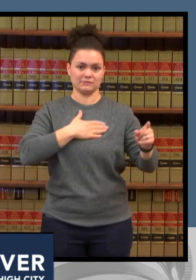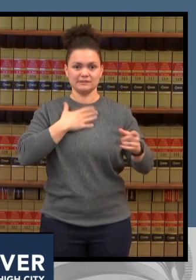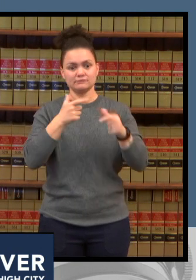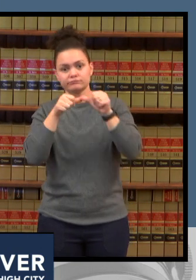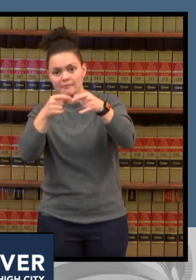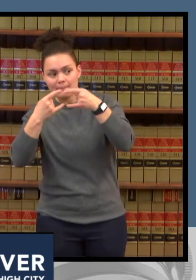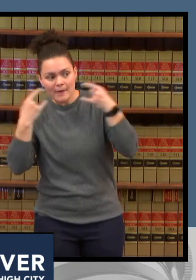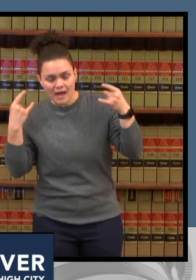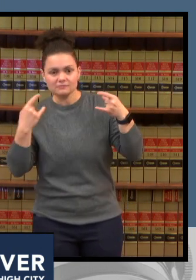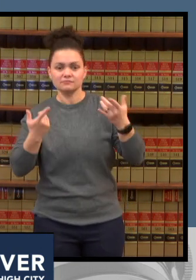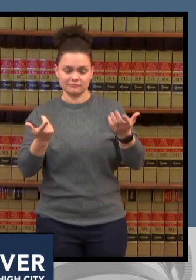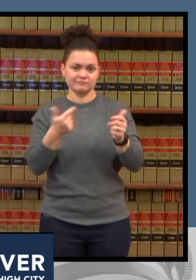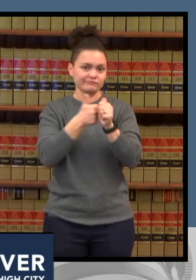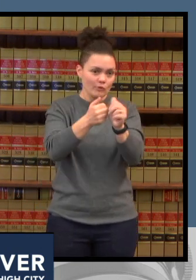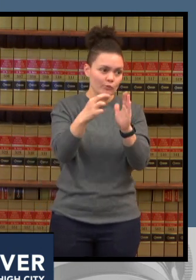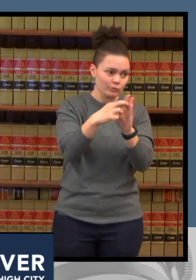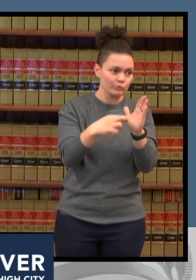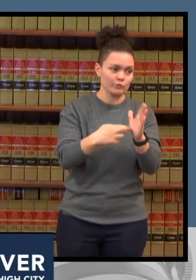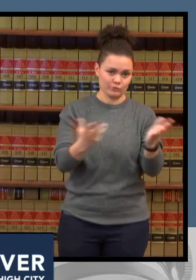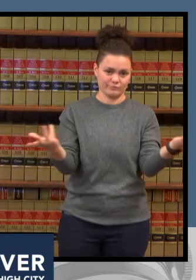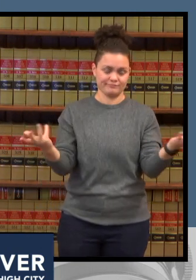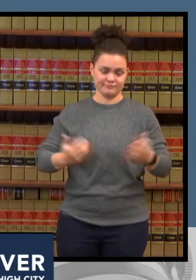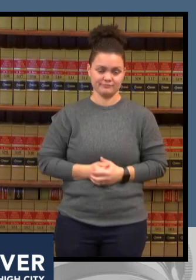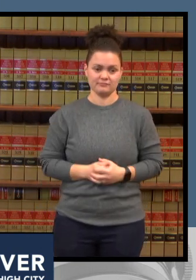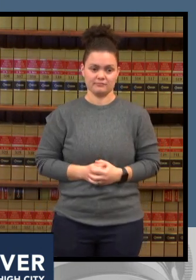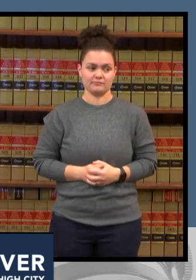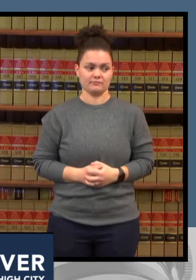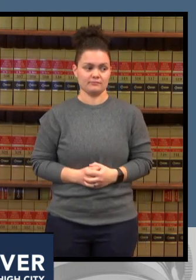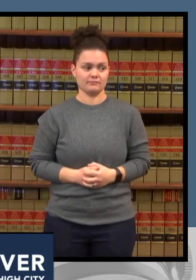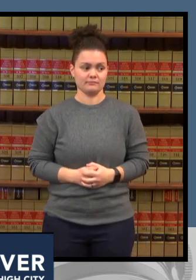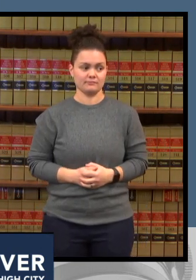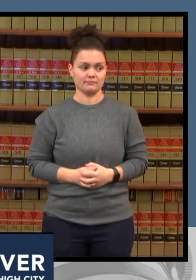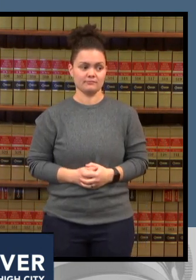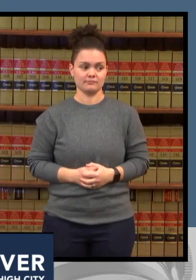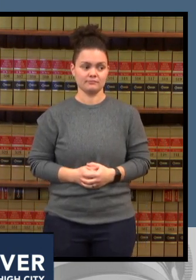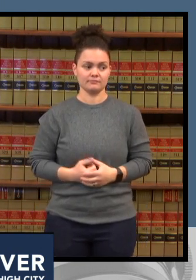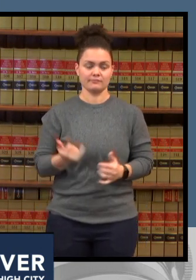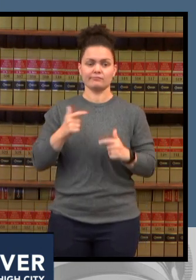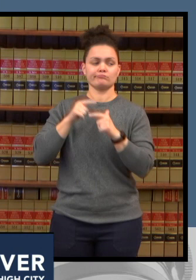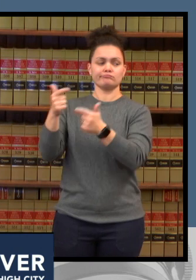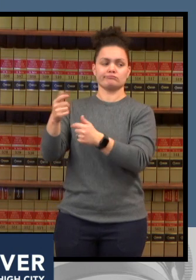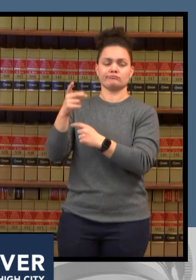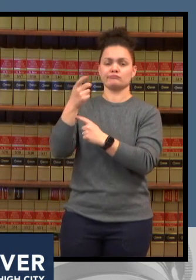the chief medical officer for denver health and hospital authority thank you so much bob